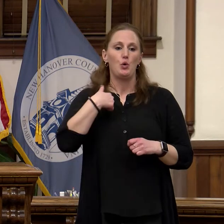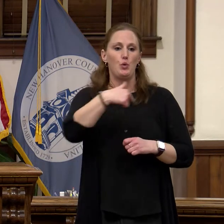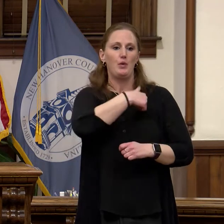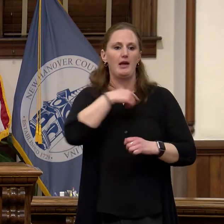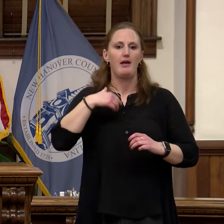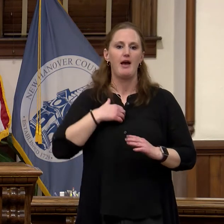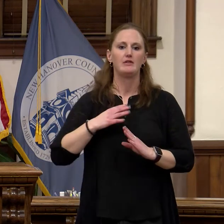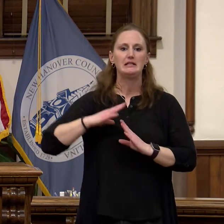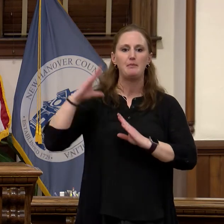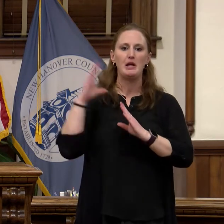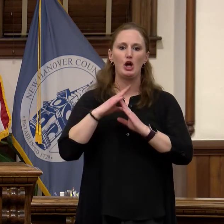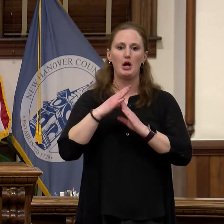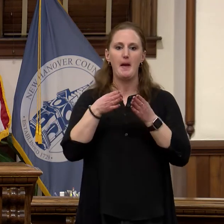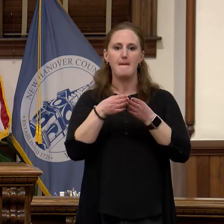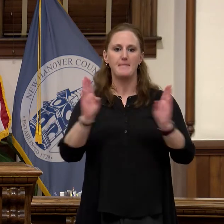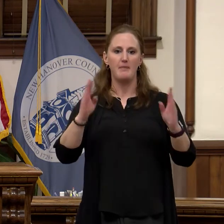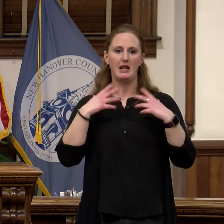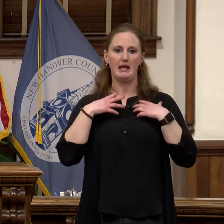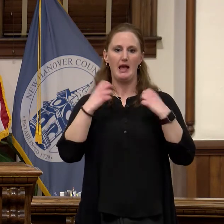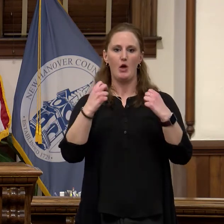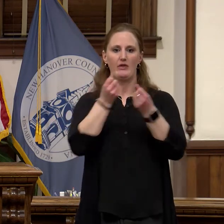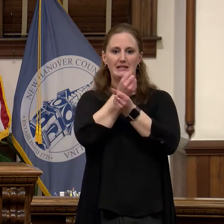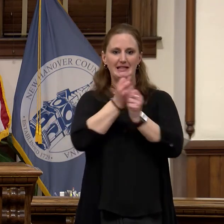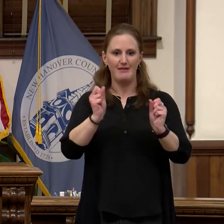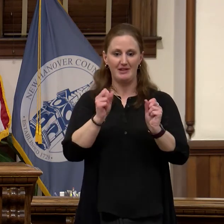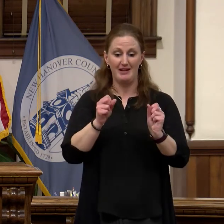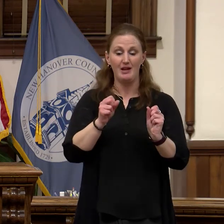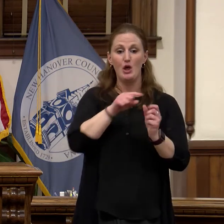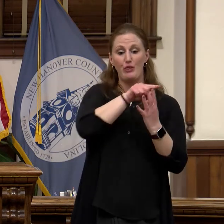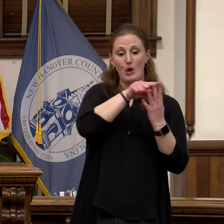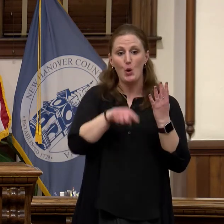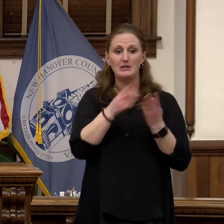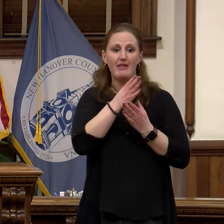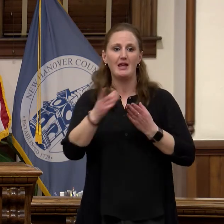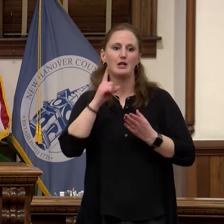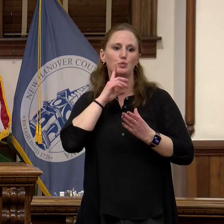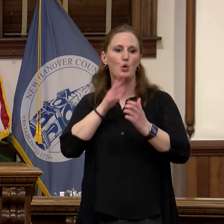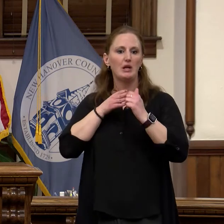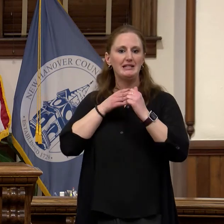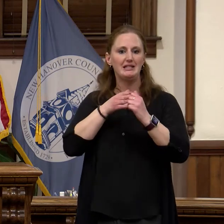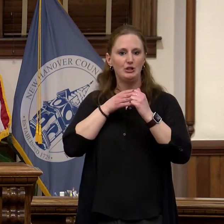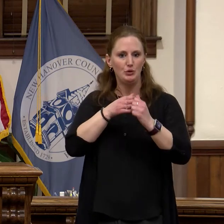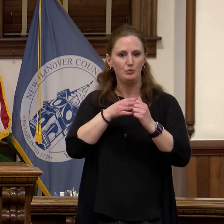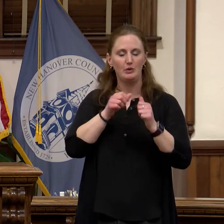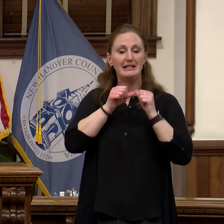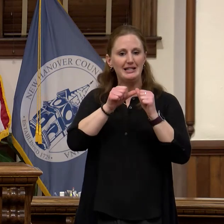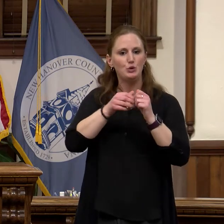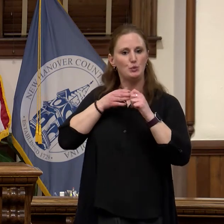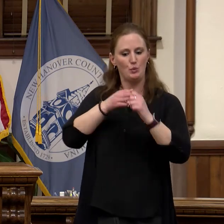and Safety will continue to guide our work in all that we do. We will continue